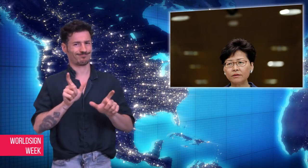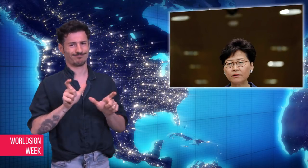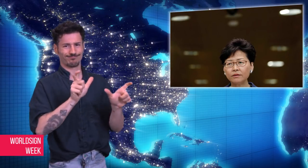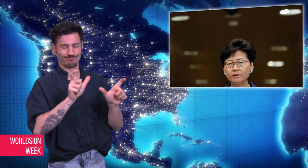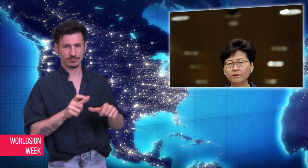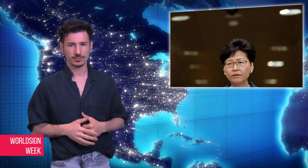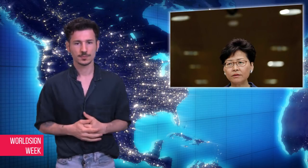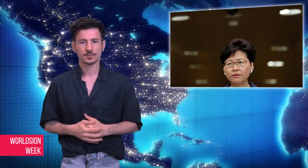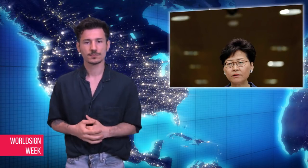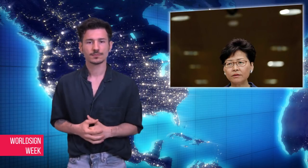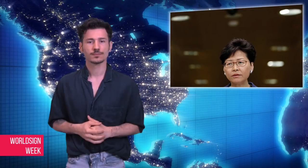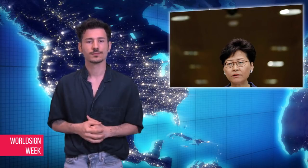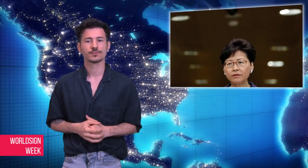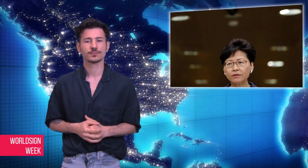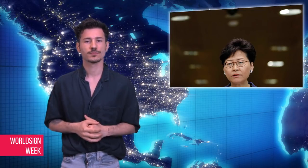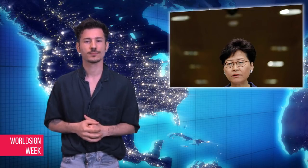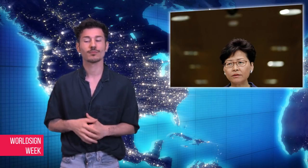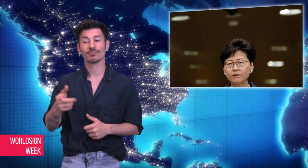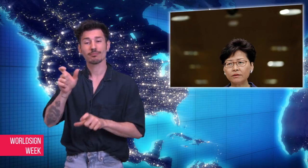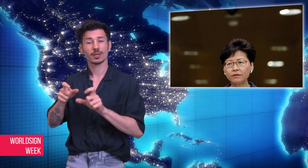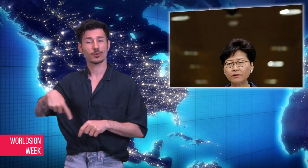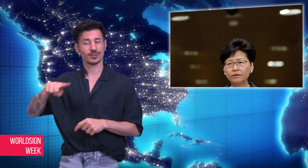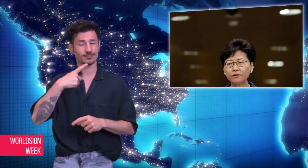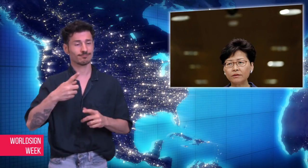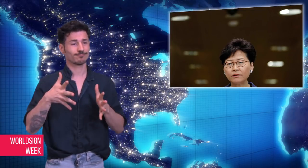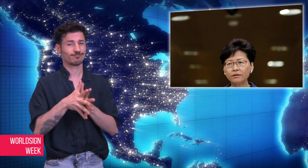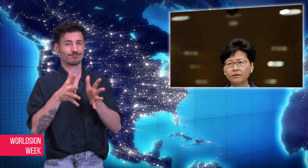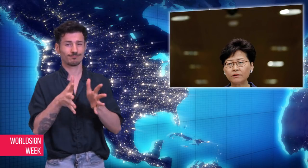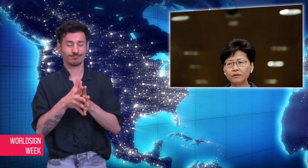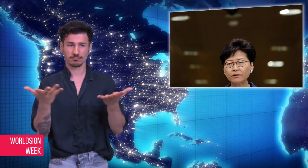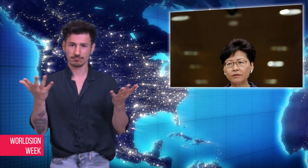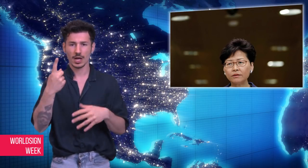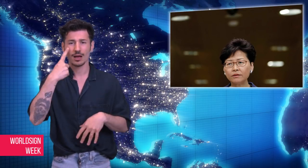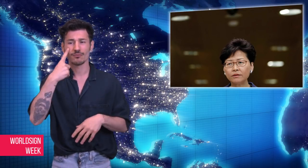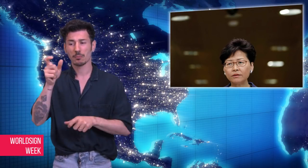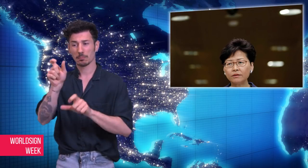territory They claimed criminal suspects would not